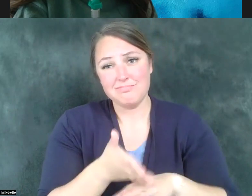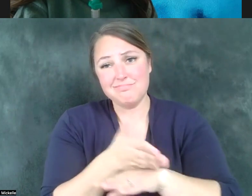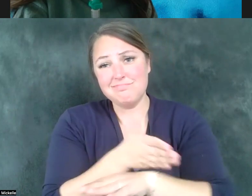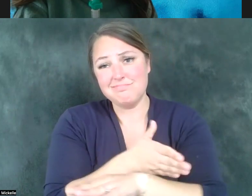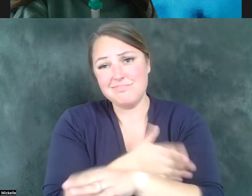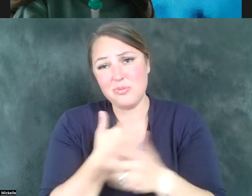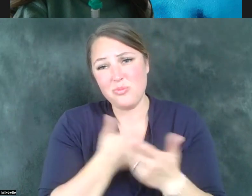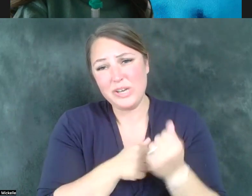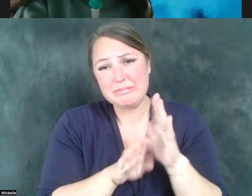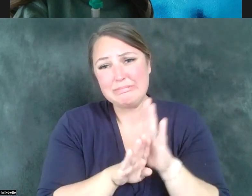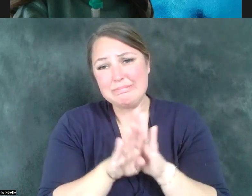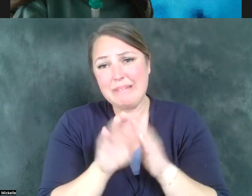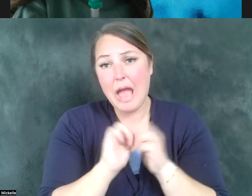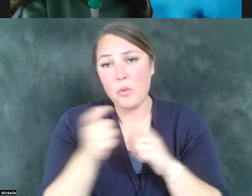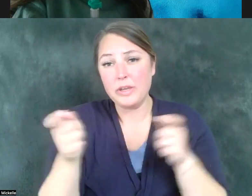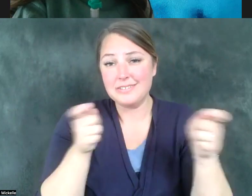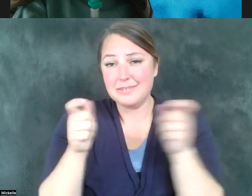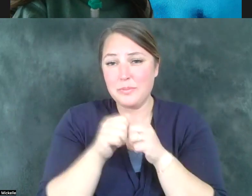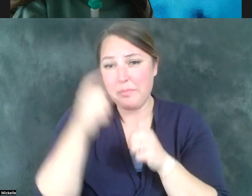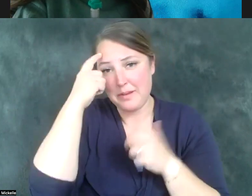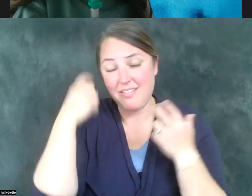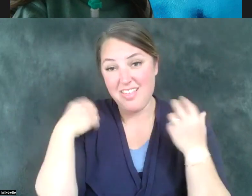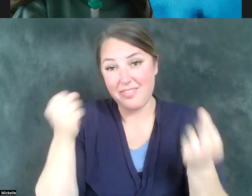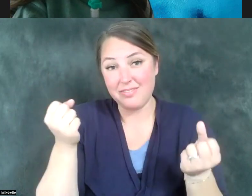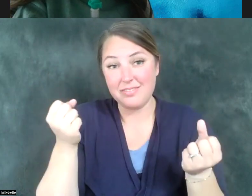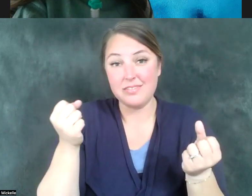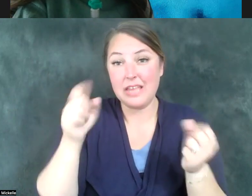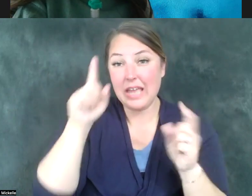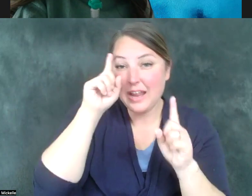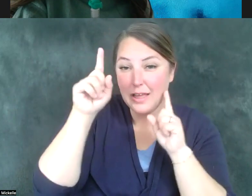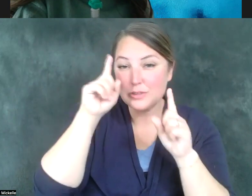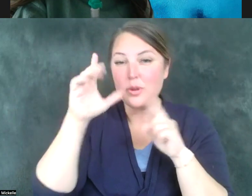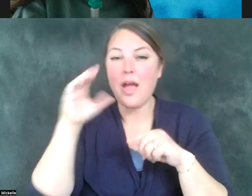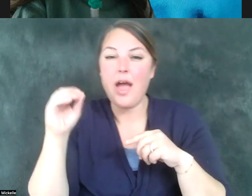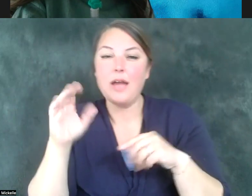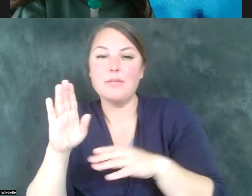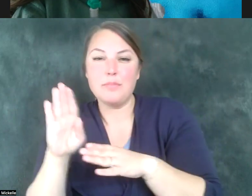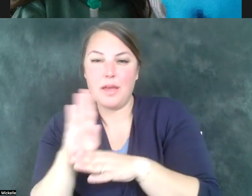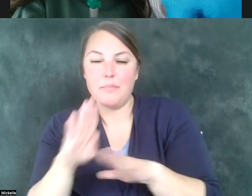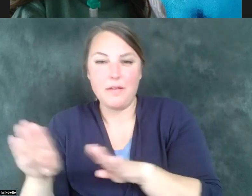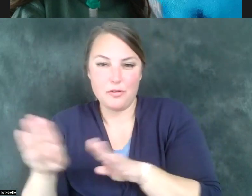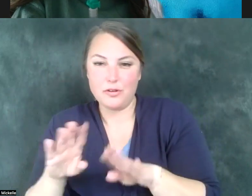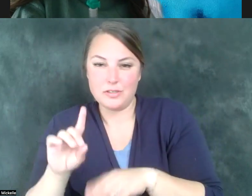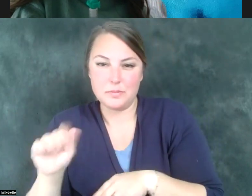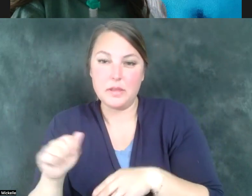with mental health and intellectual and behavioral disabilities. I'm concerned. I've been concerned for a long